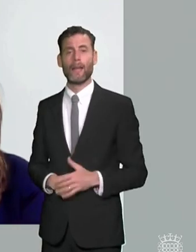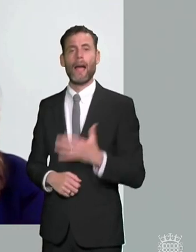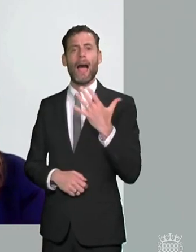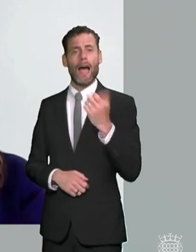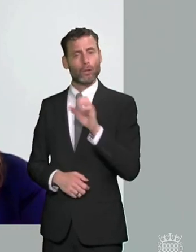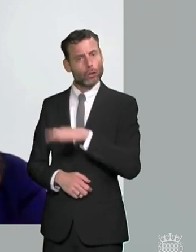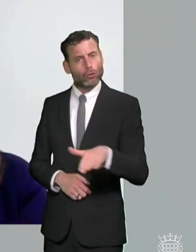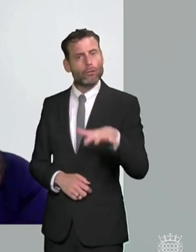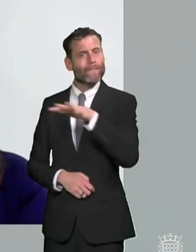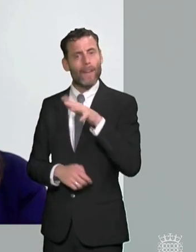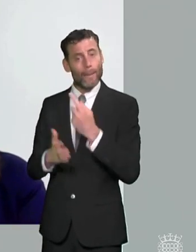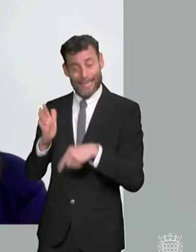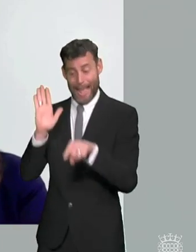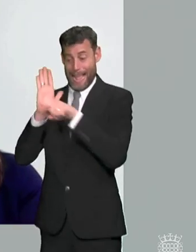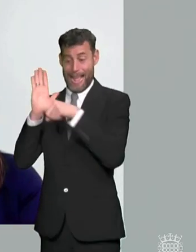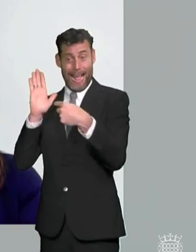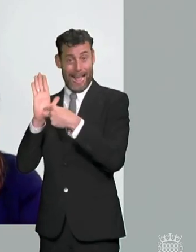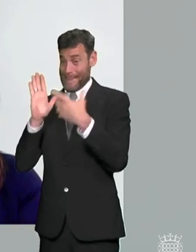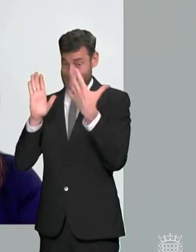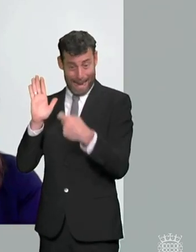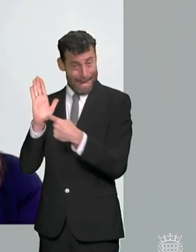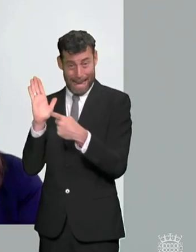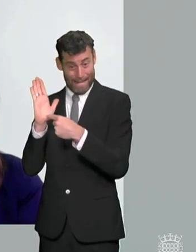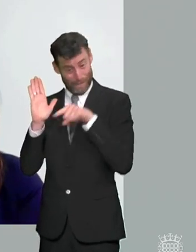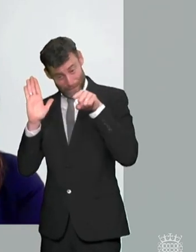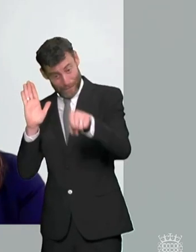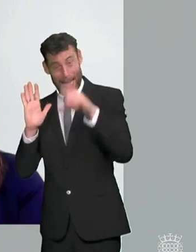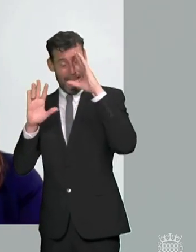um desired and it wouldn't be incompatible with the efficient education of others and there's